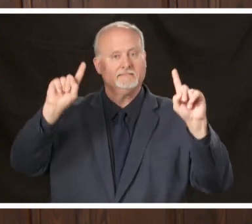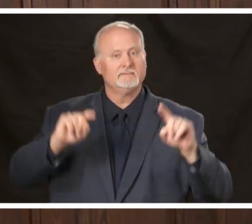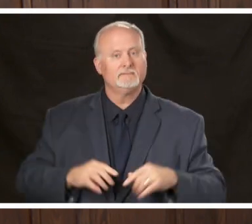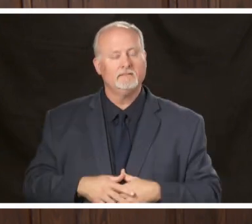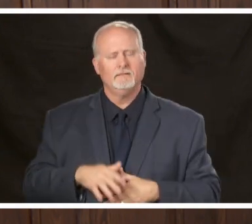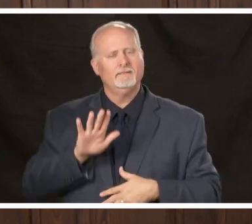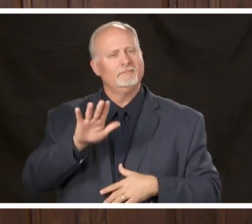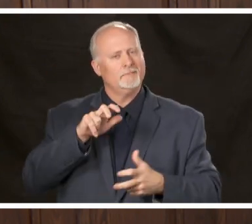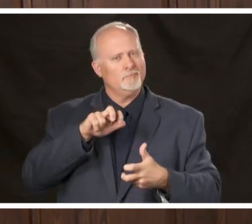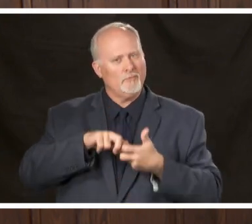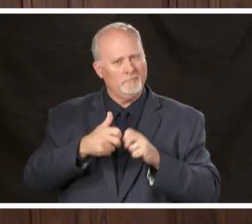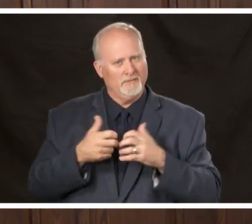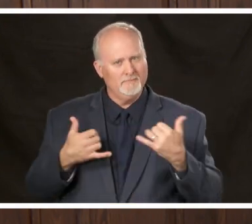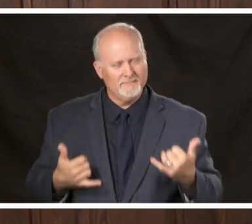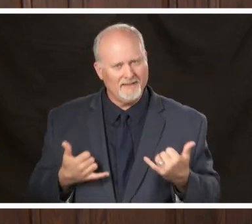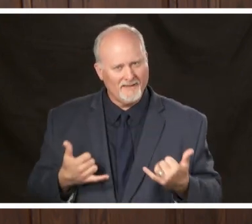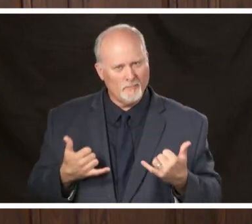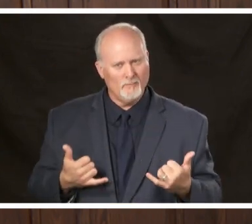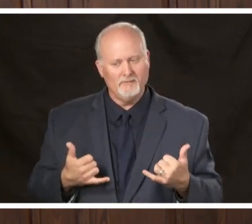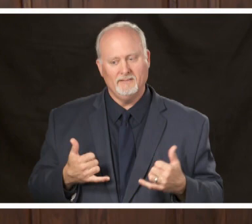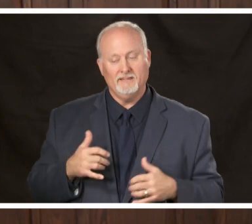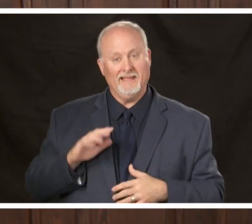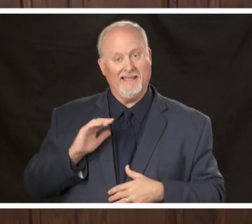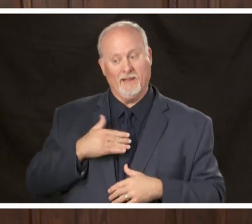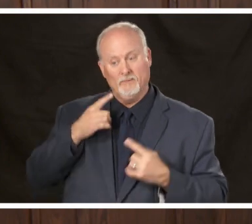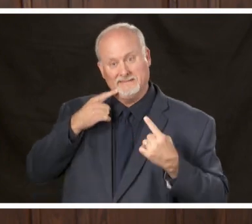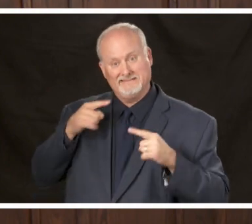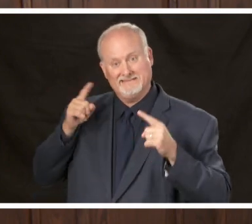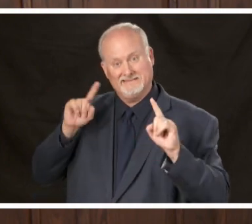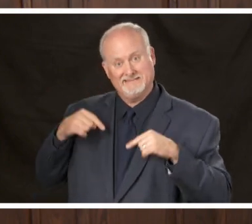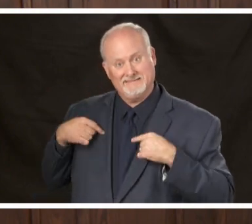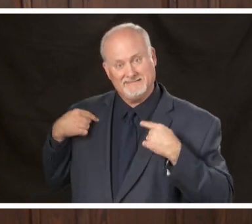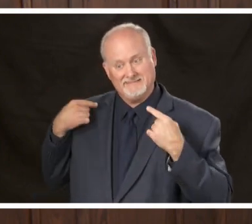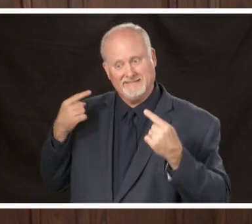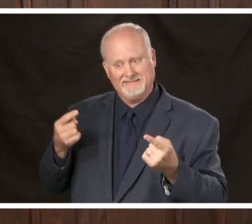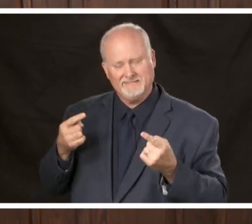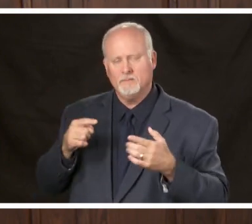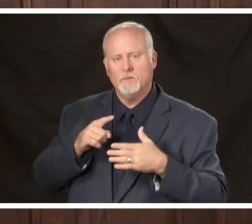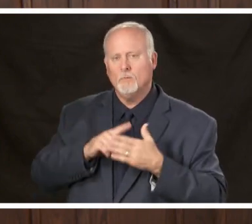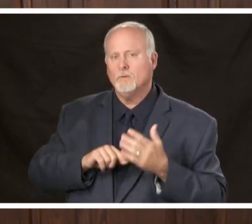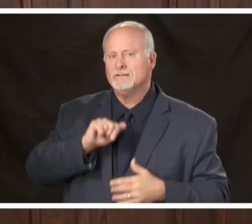problem that we have now is our measure of success is in what didn't happen what